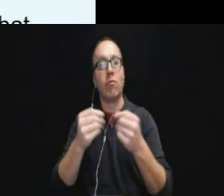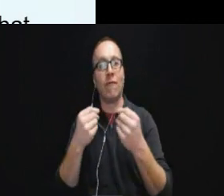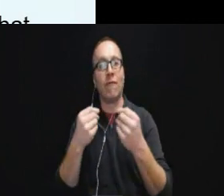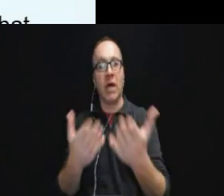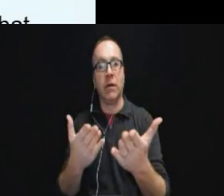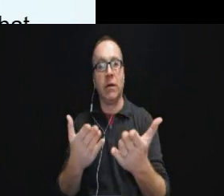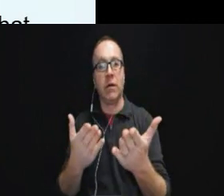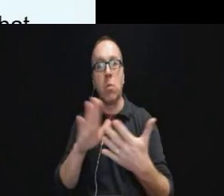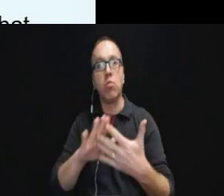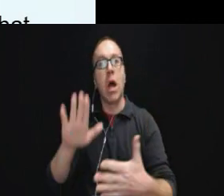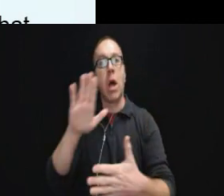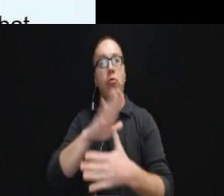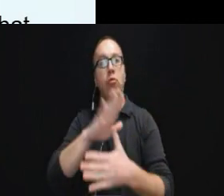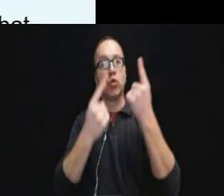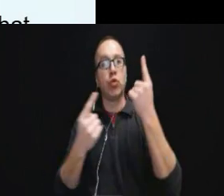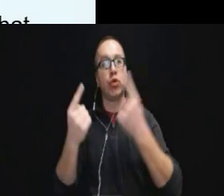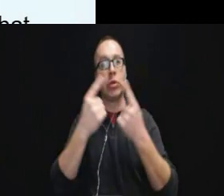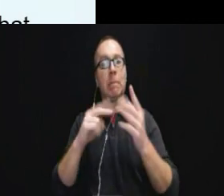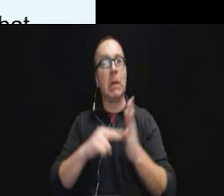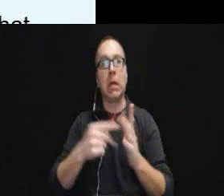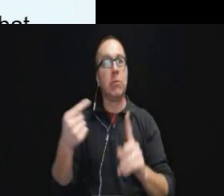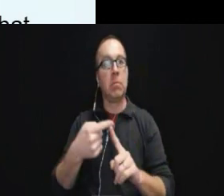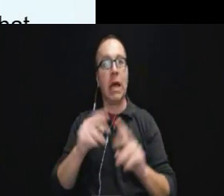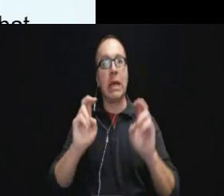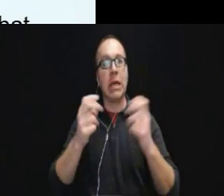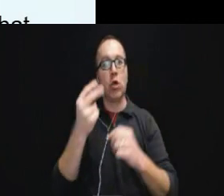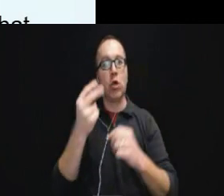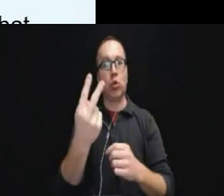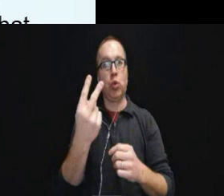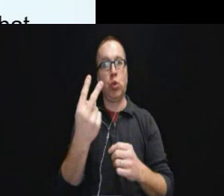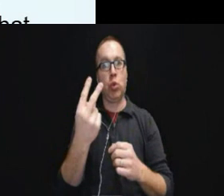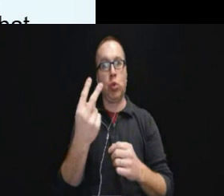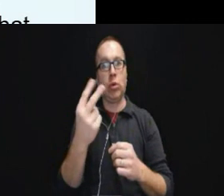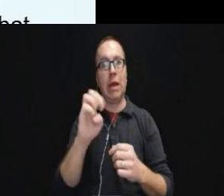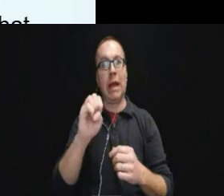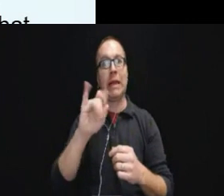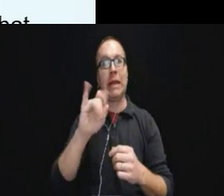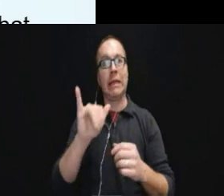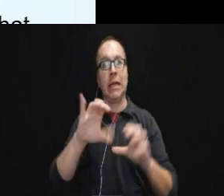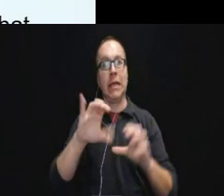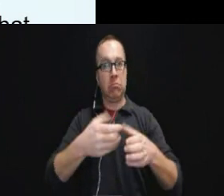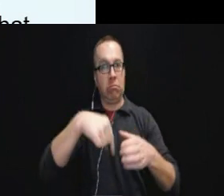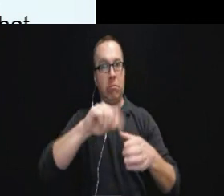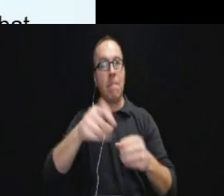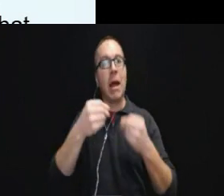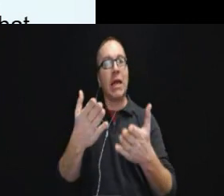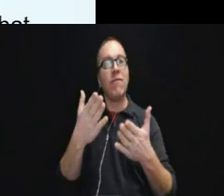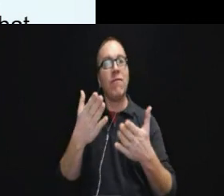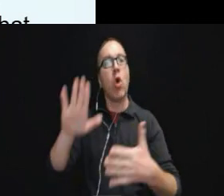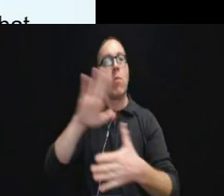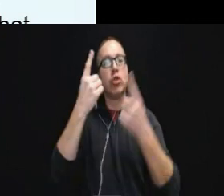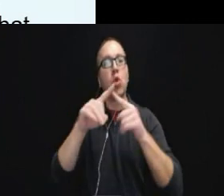It means that Title II entities need to give primary consideration to the choice of the